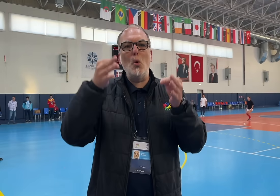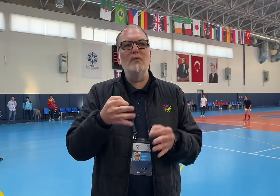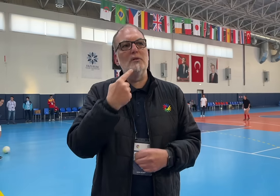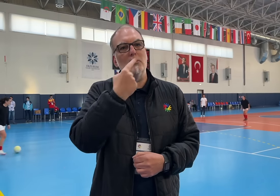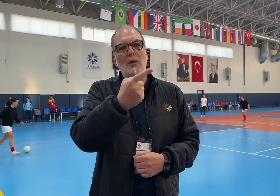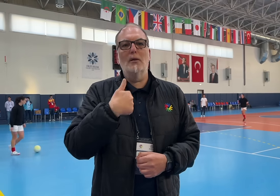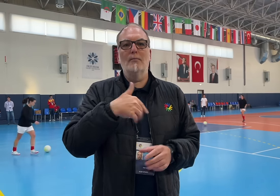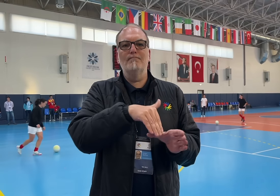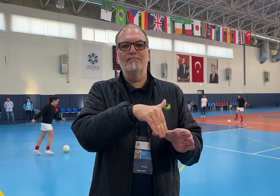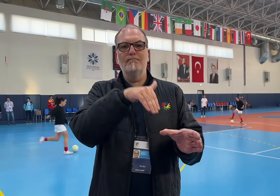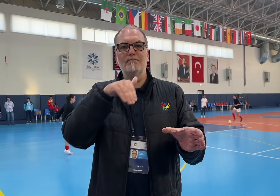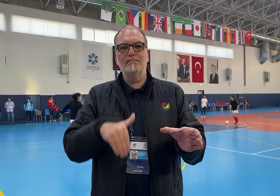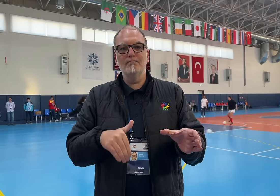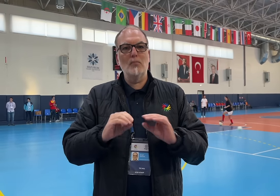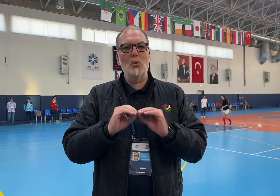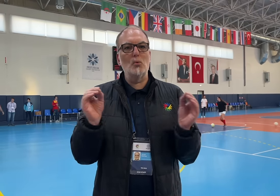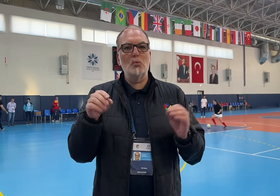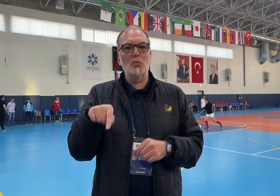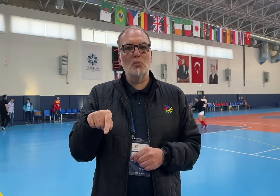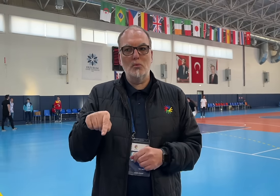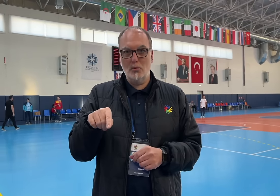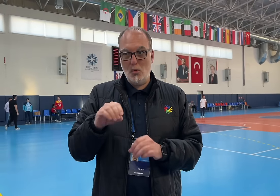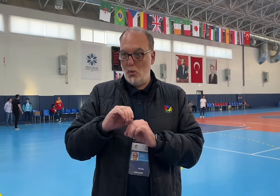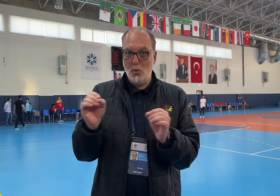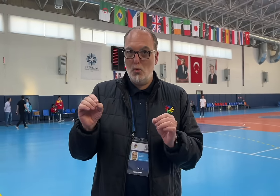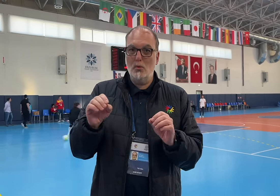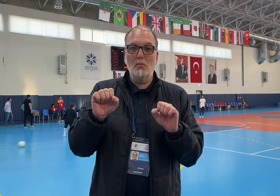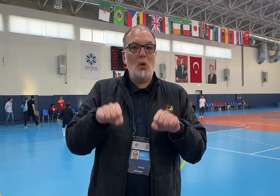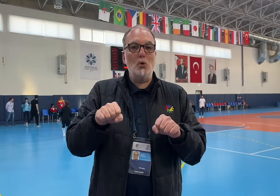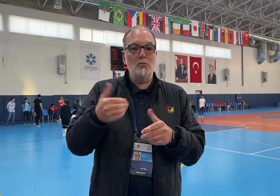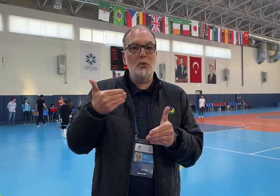for the flags. I still keep them in the schedule even though they haven't